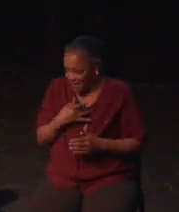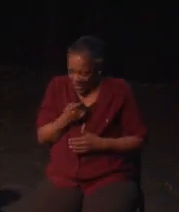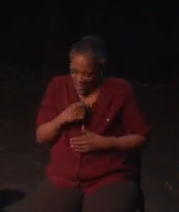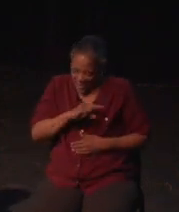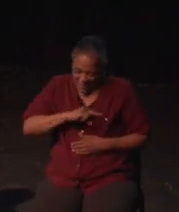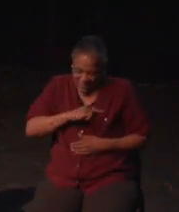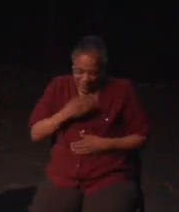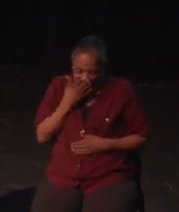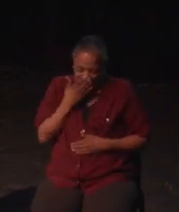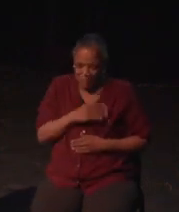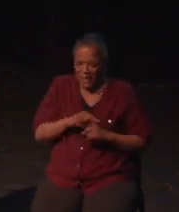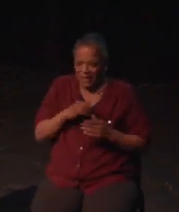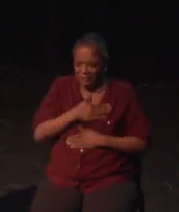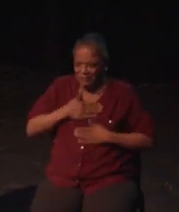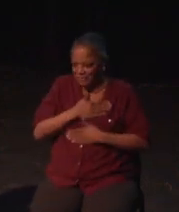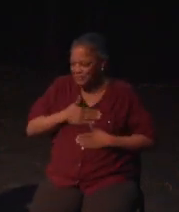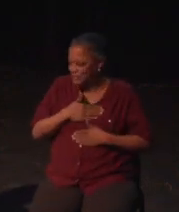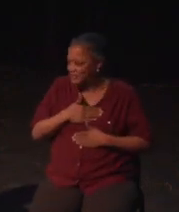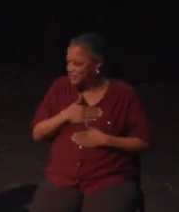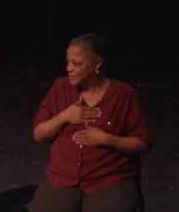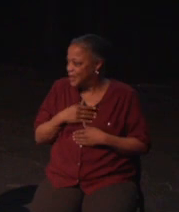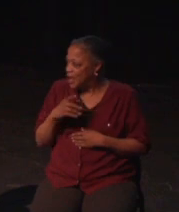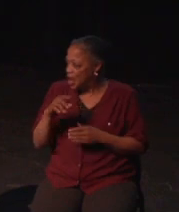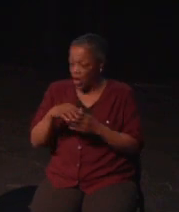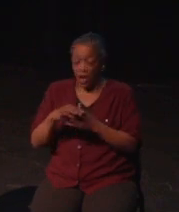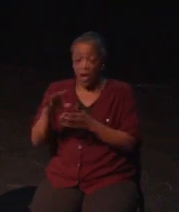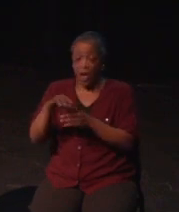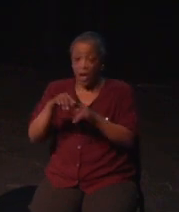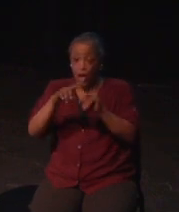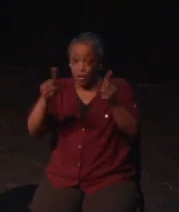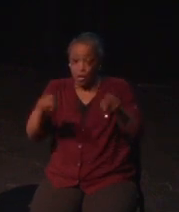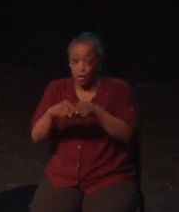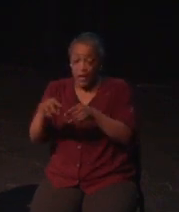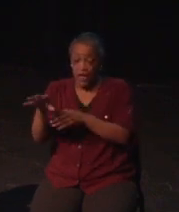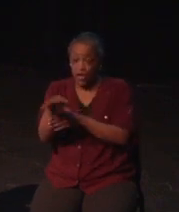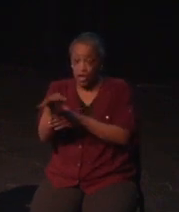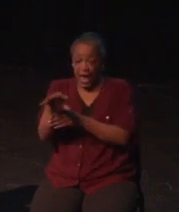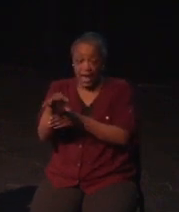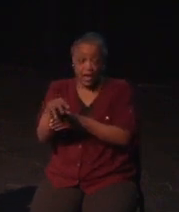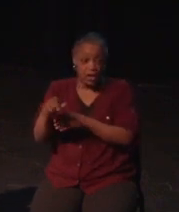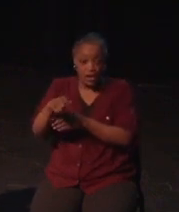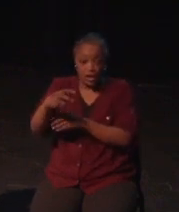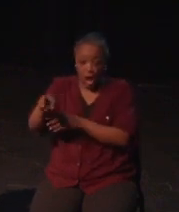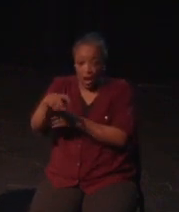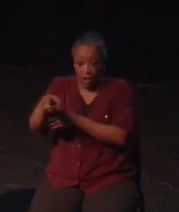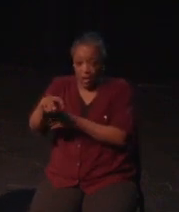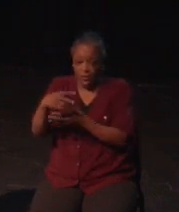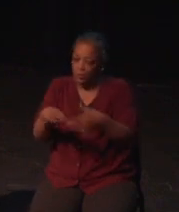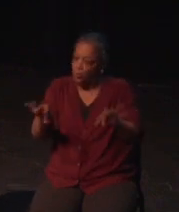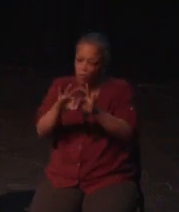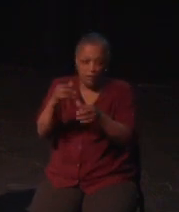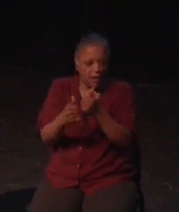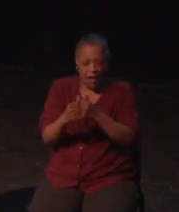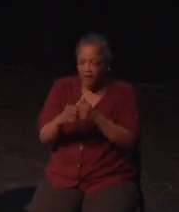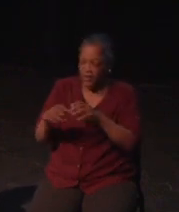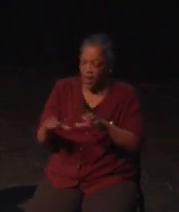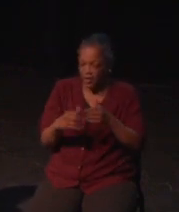I process information in every form differently to most. I especially struggle when speech is coupled with